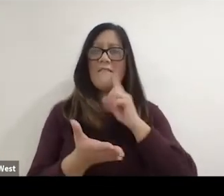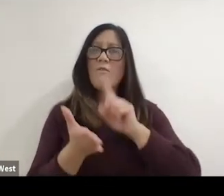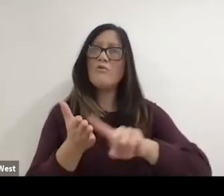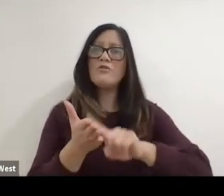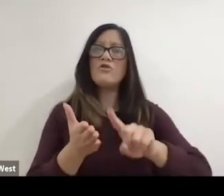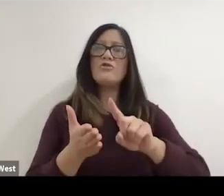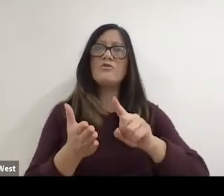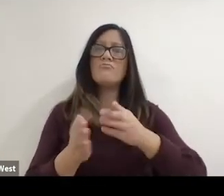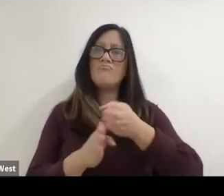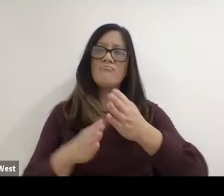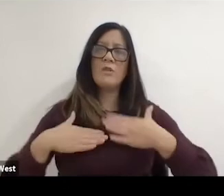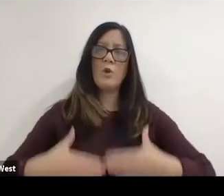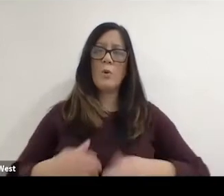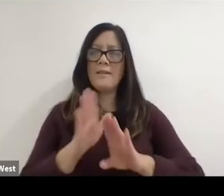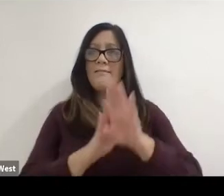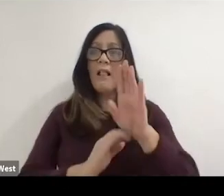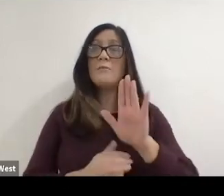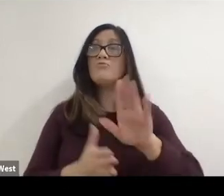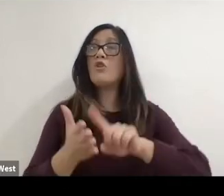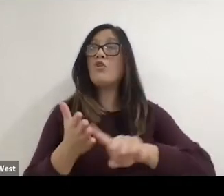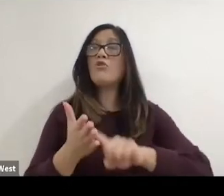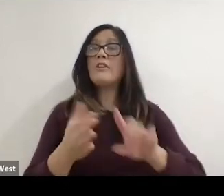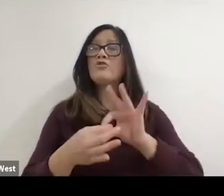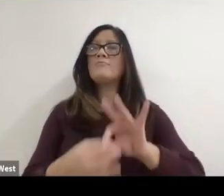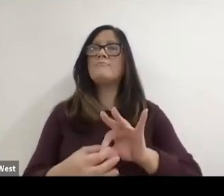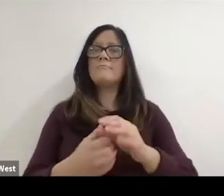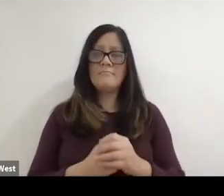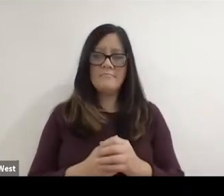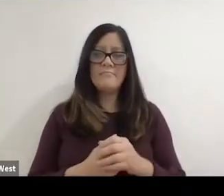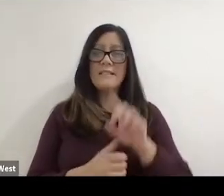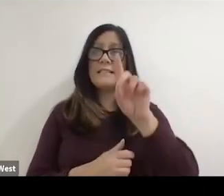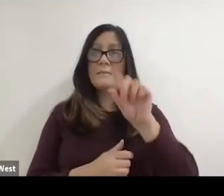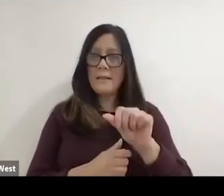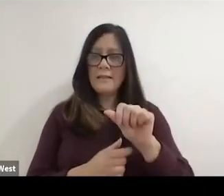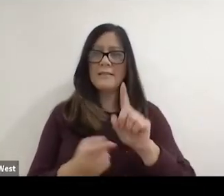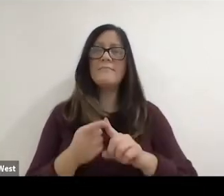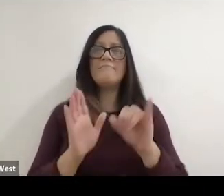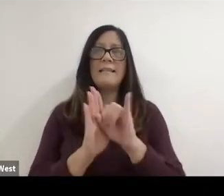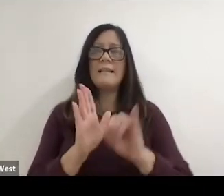development her primary area of research. Relates to disability identity development.